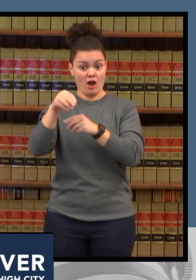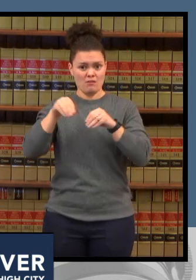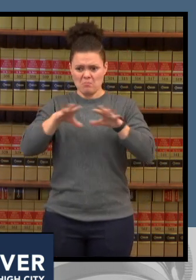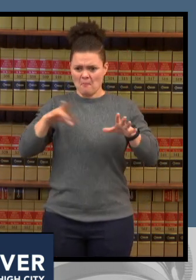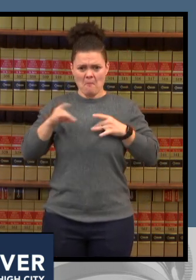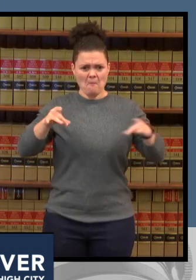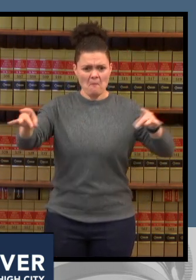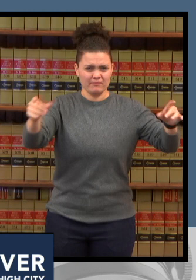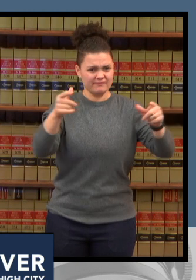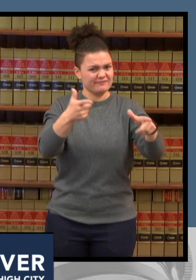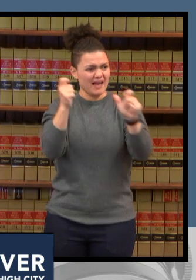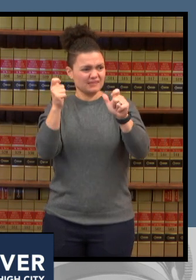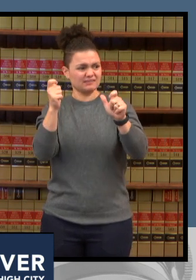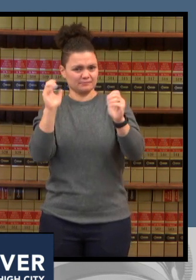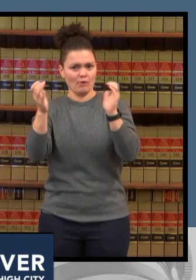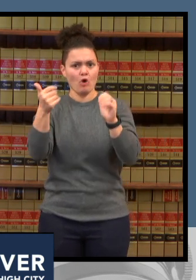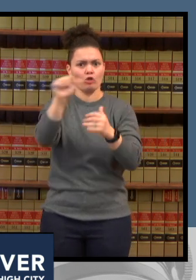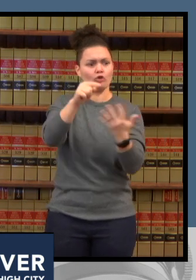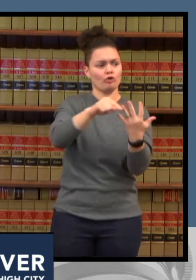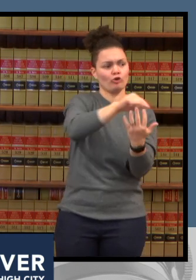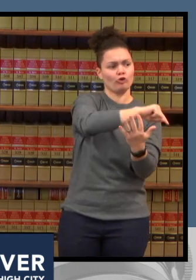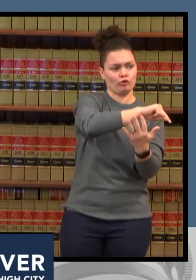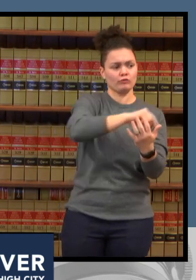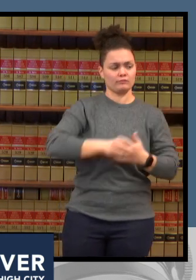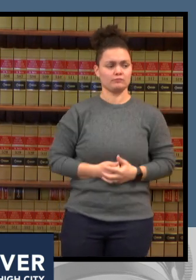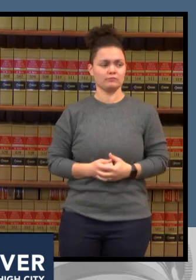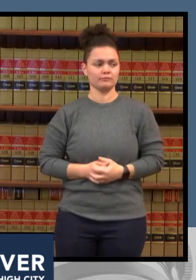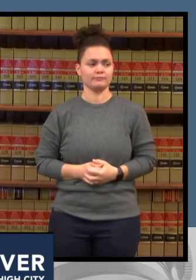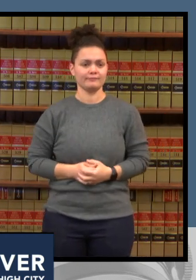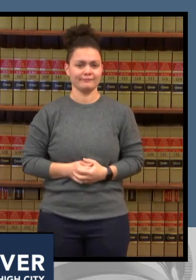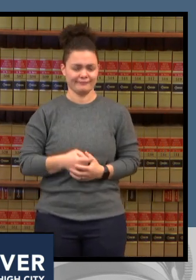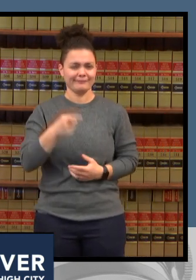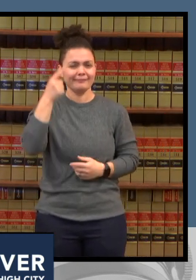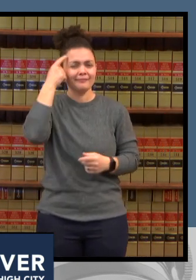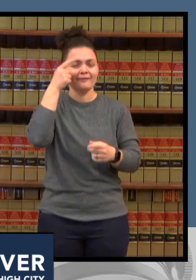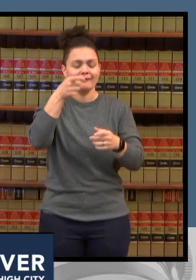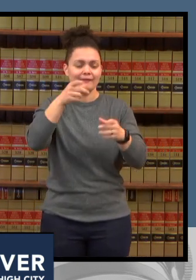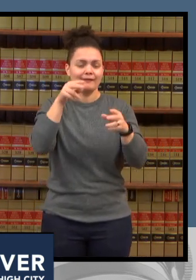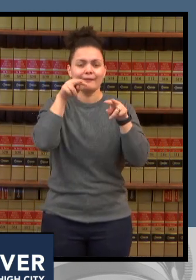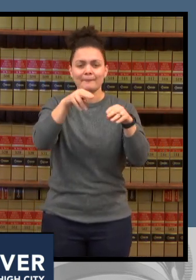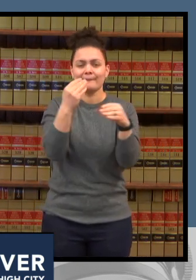is going to find people who are unvaccinated and those that are unvaccinated are much more